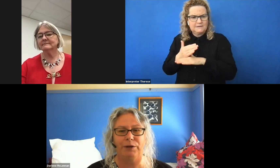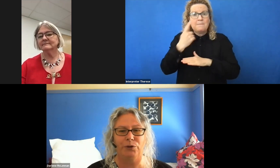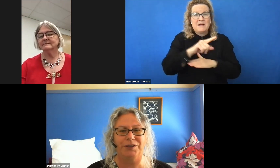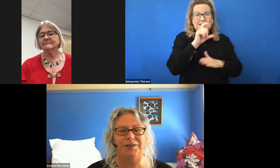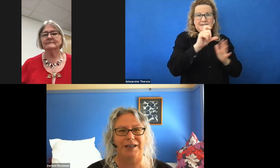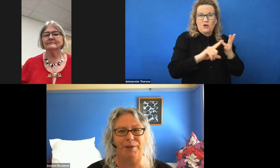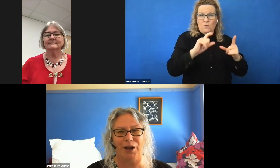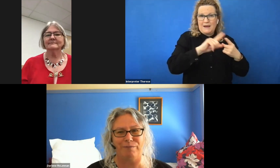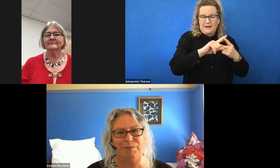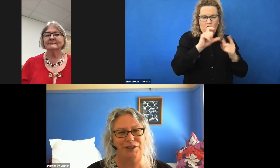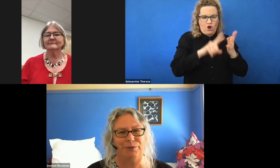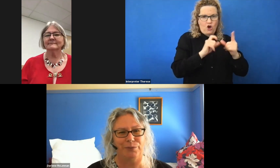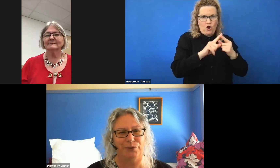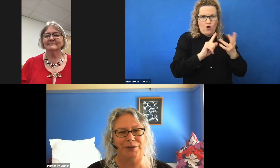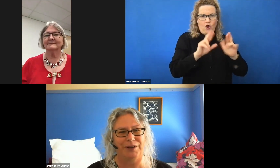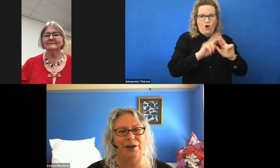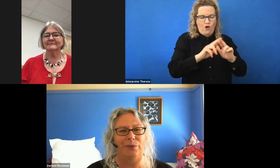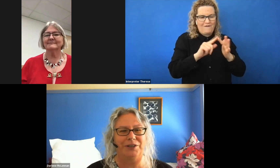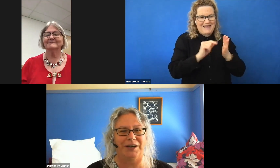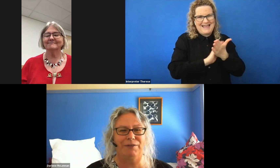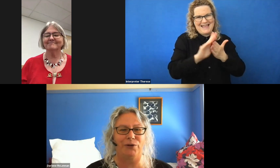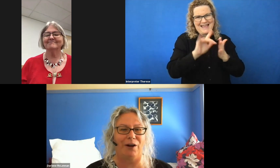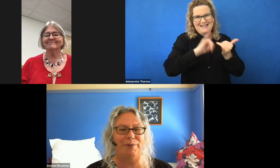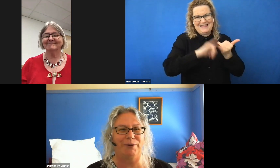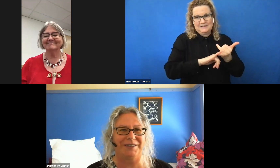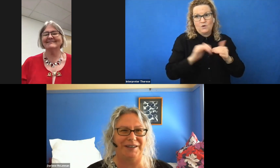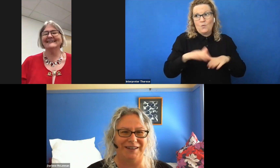we also set up the life membership award, which I never thought I would be receiving,